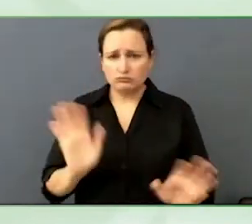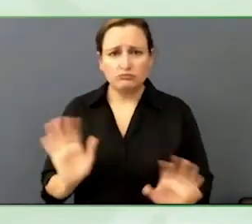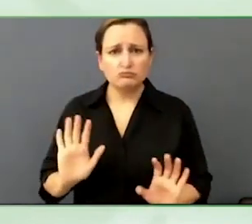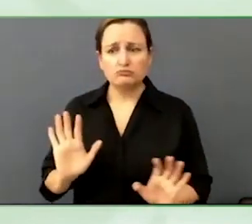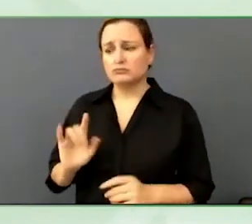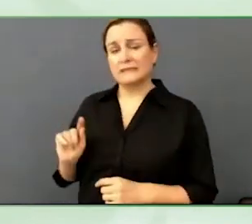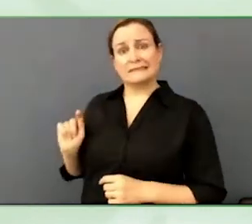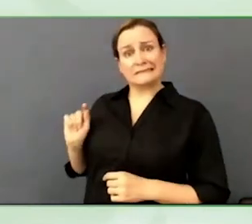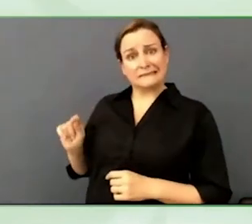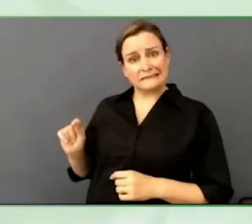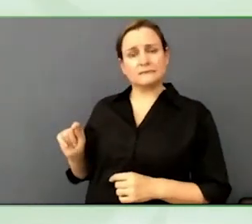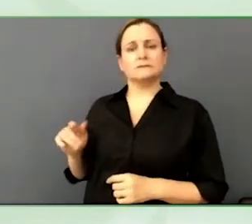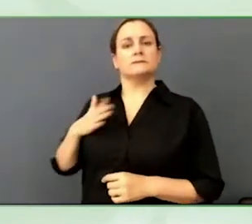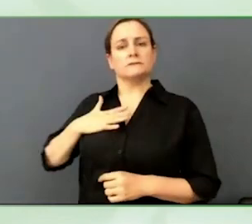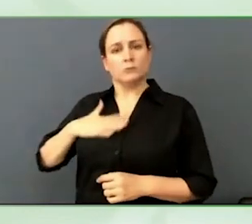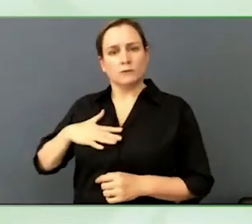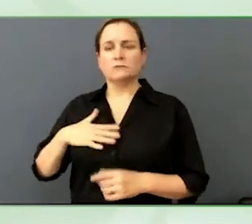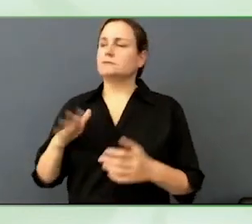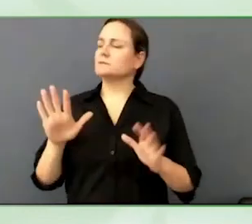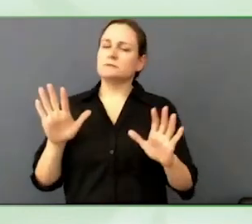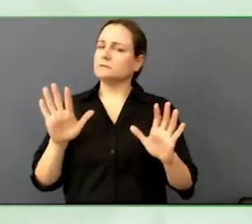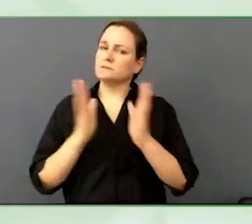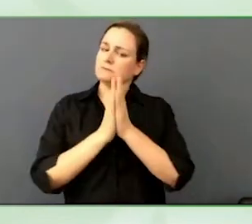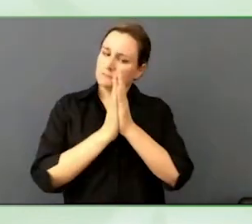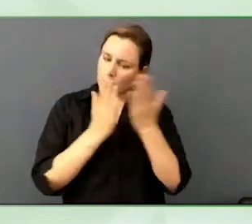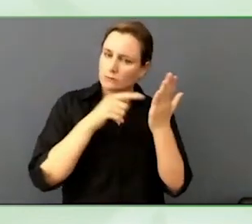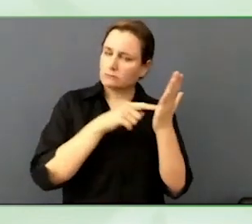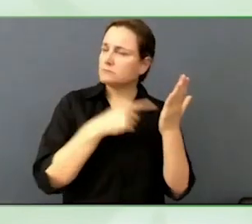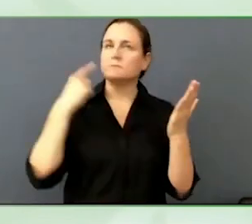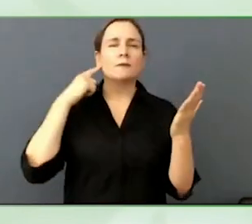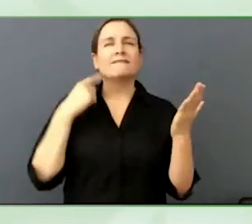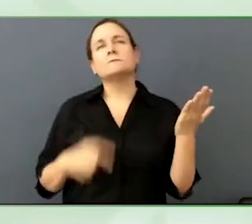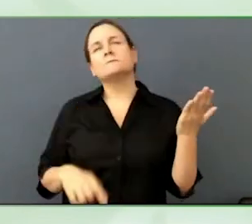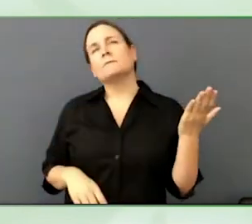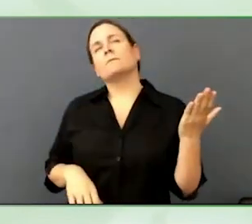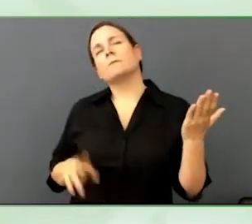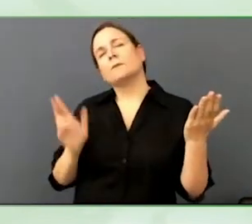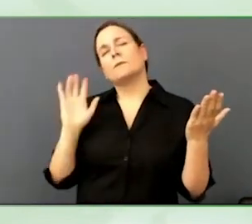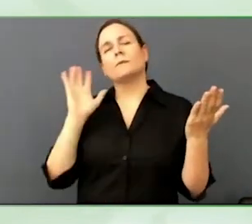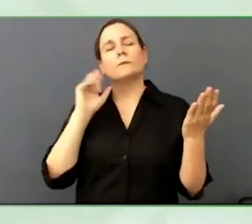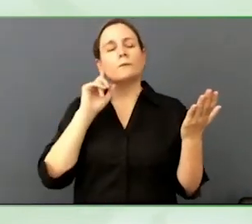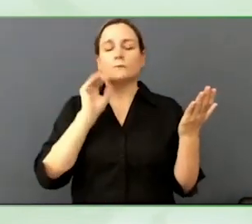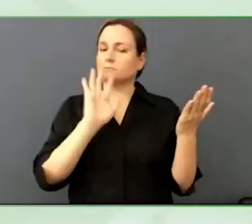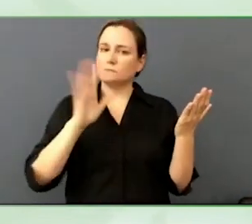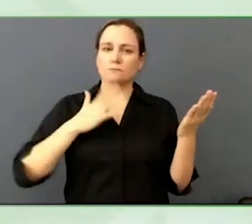And she can think about… I remember growing up, listening to radio shows.